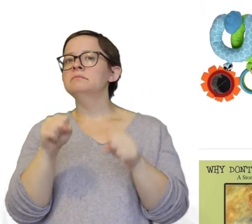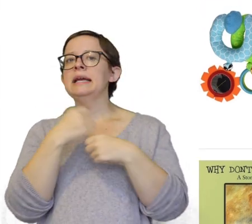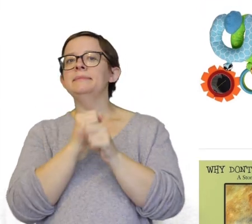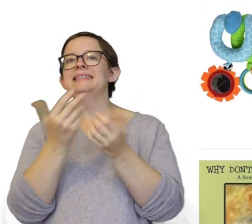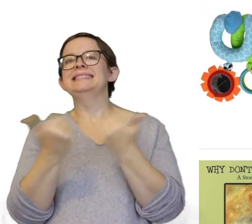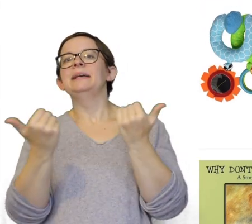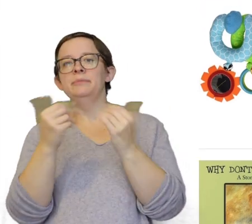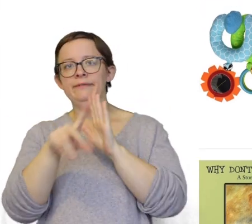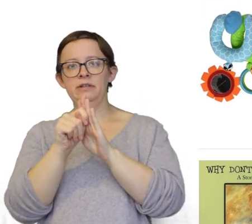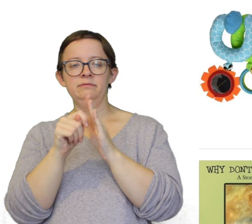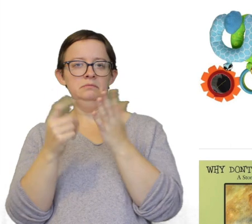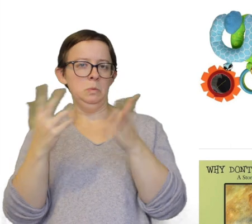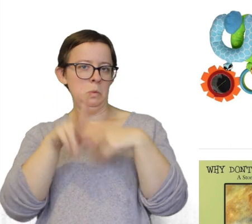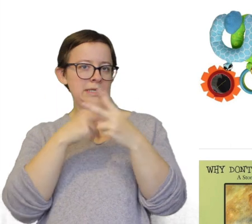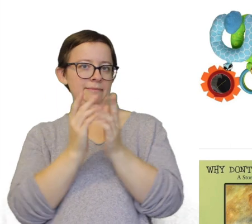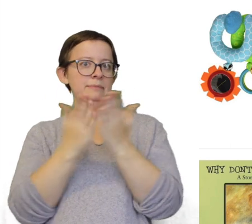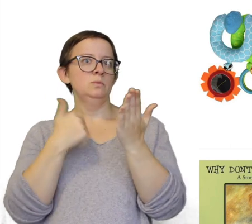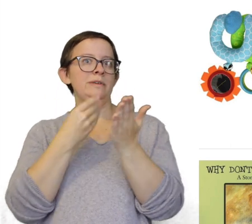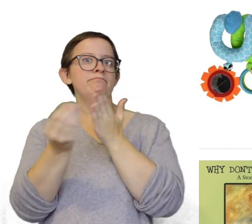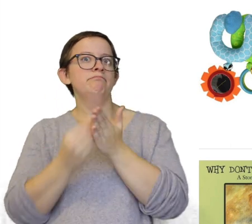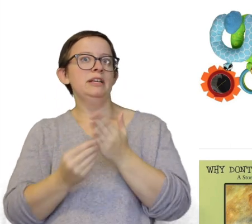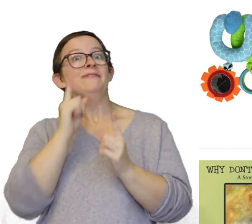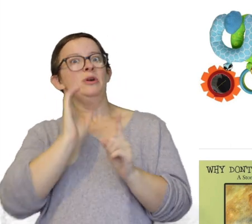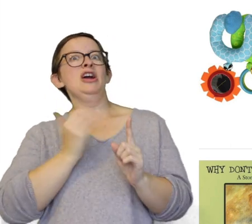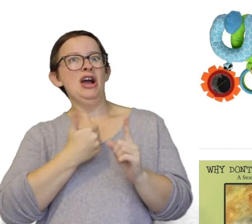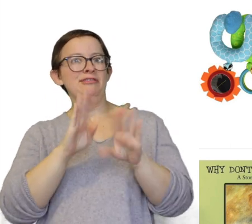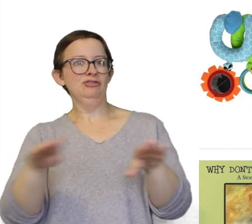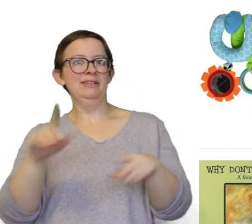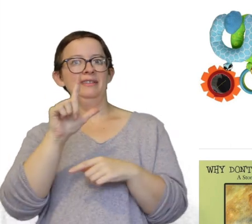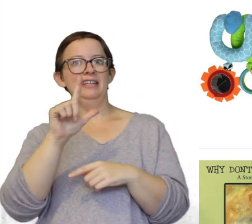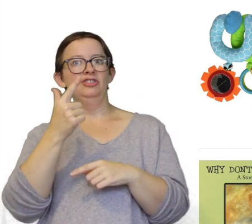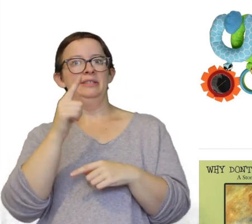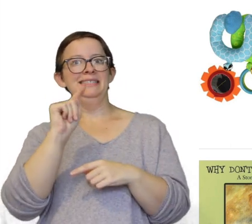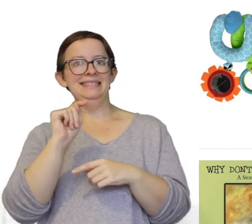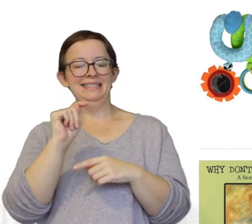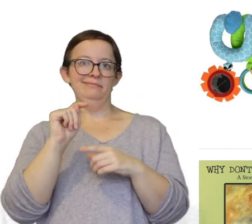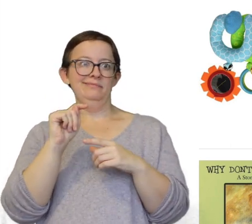and I can make a video about what books we have gotten for our child that are lgbt friendly.